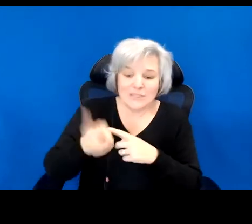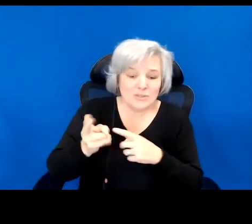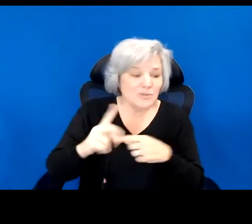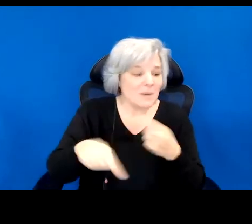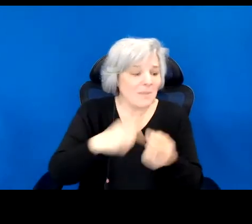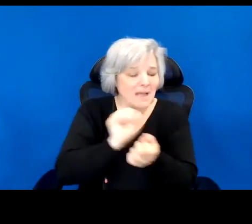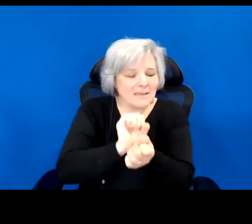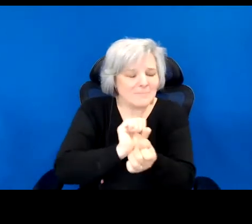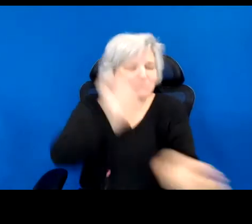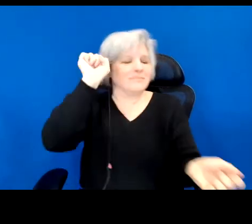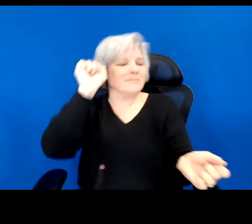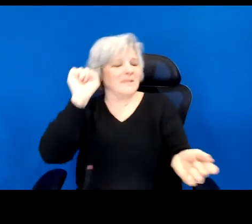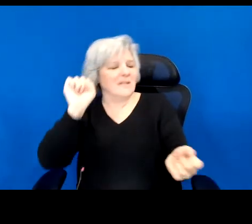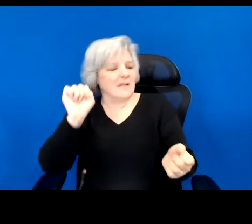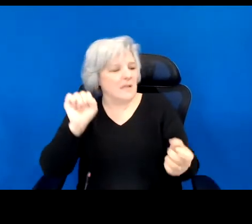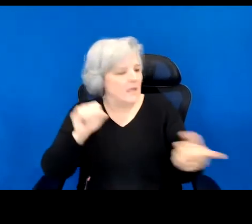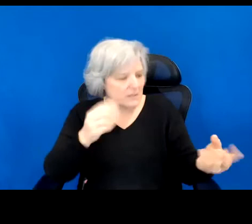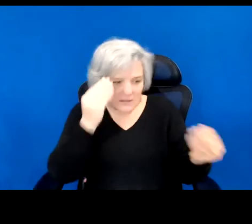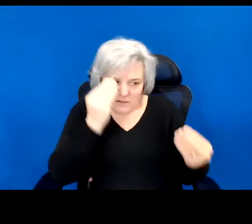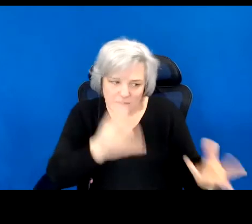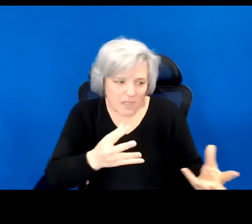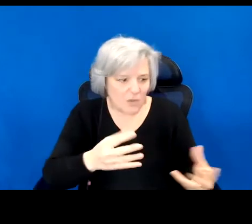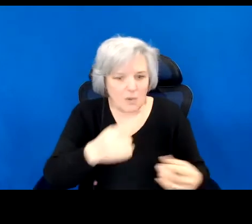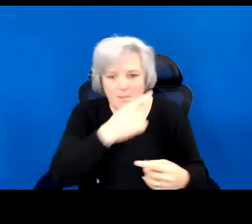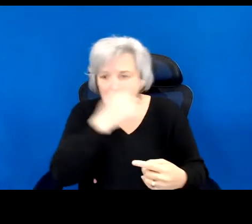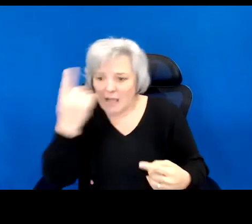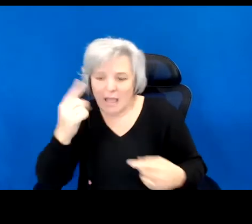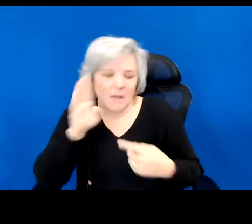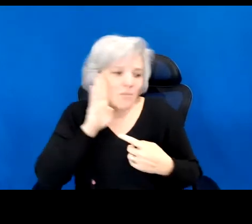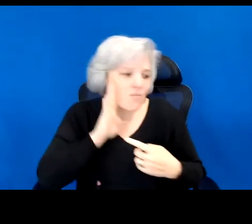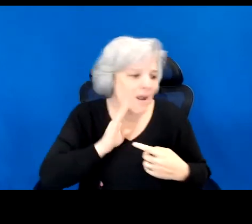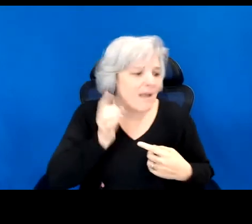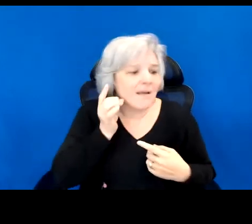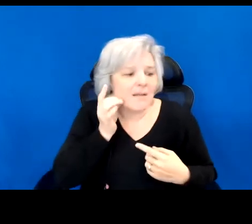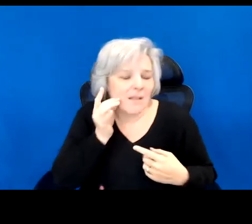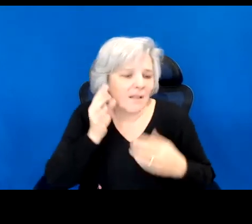hard, and through what means Black and brown people have fought to be free.